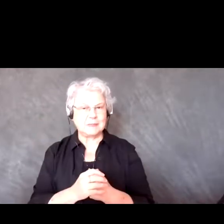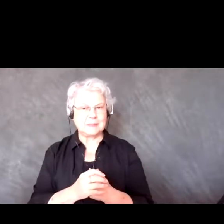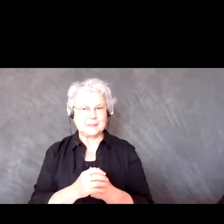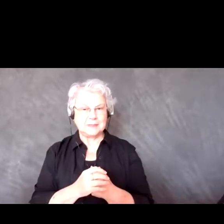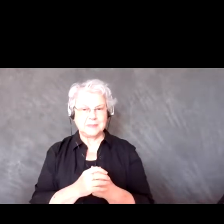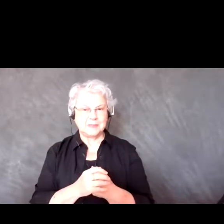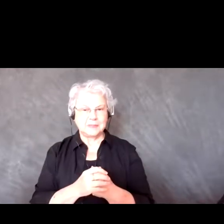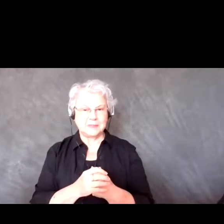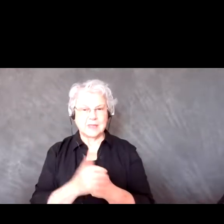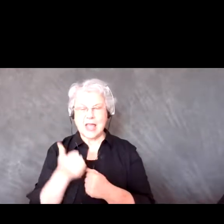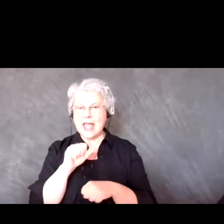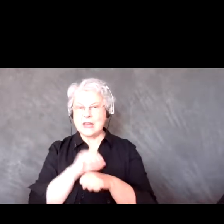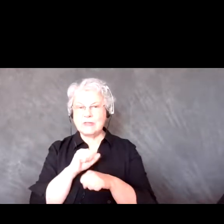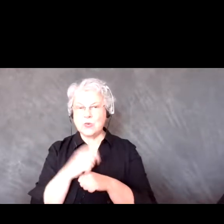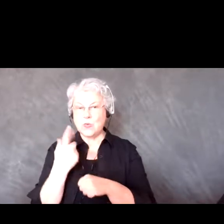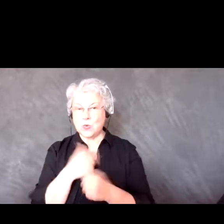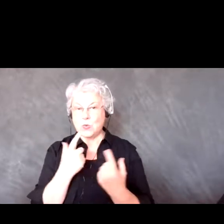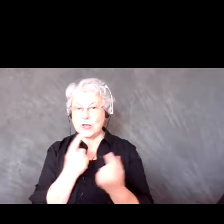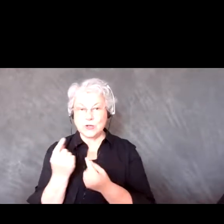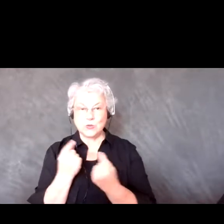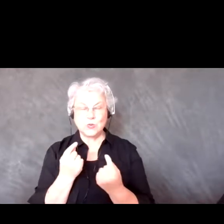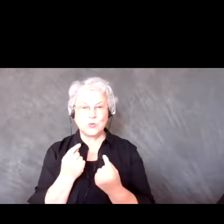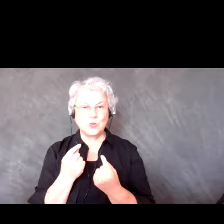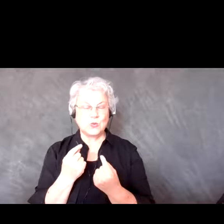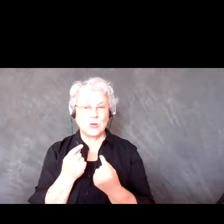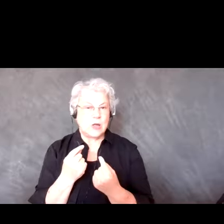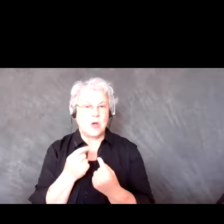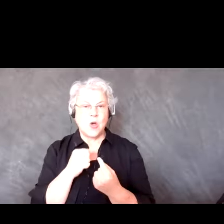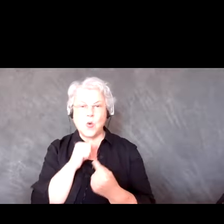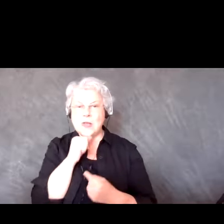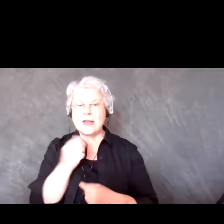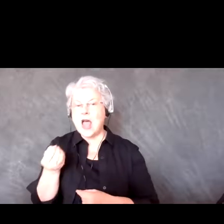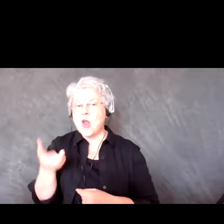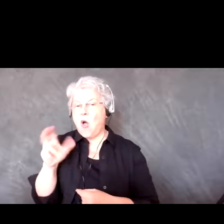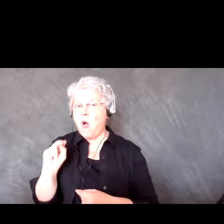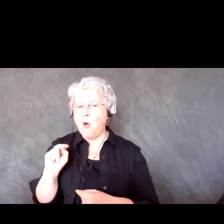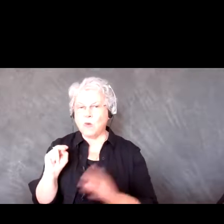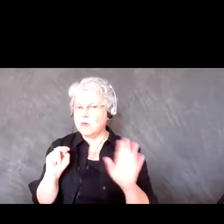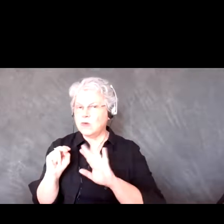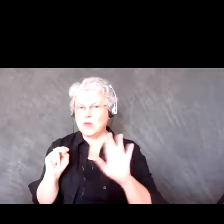Any of the work that we do we never own it, it's always public information for anyone.